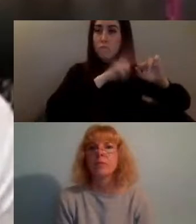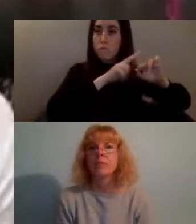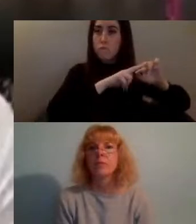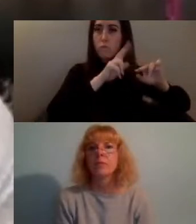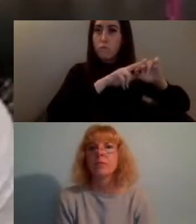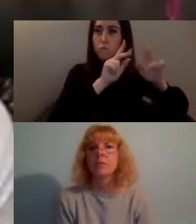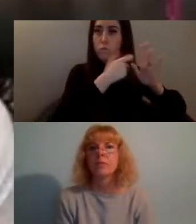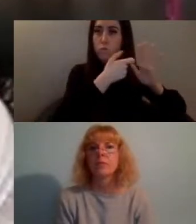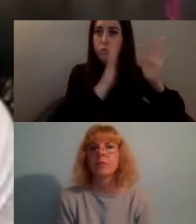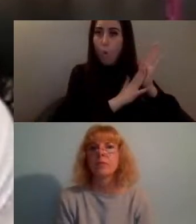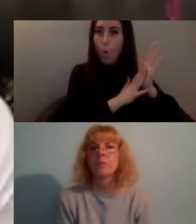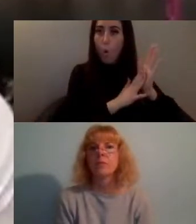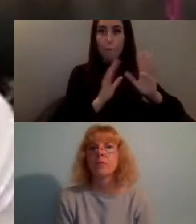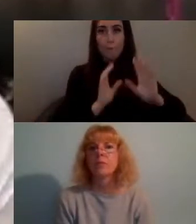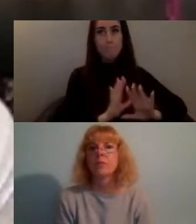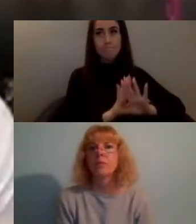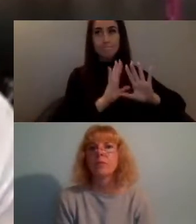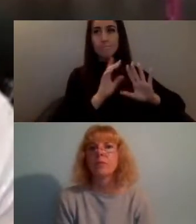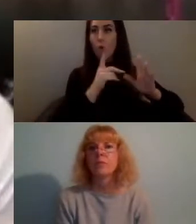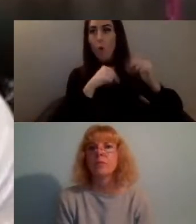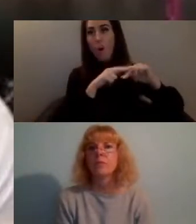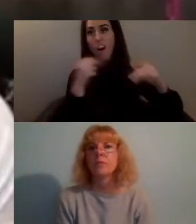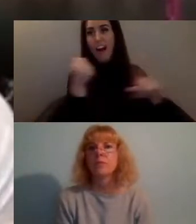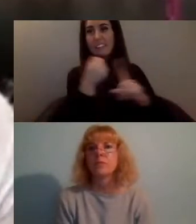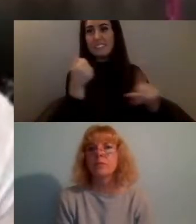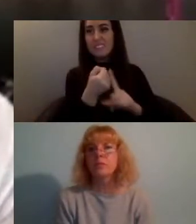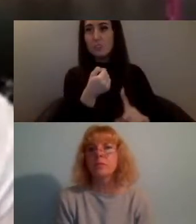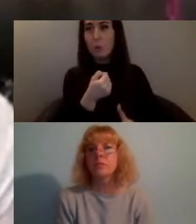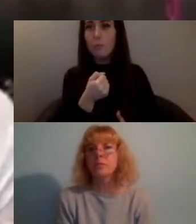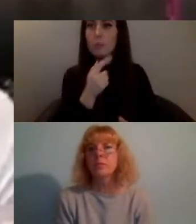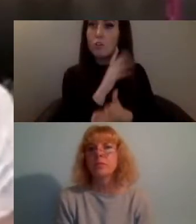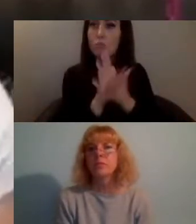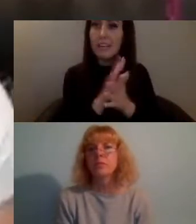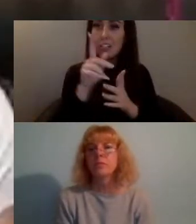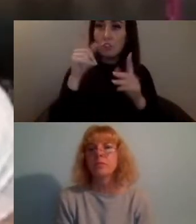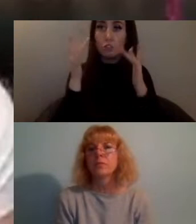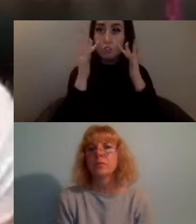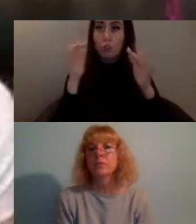you say you agree with require your action in order for you to back any of them up